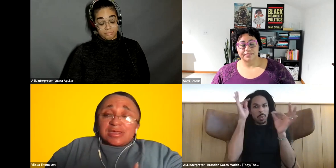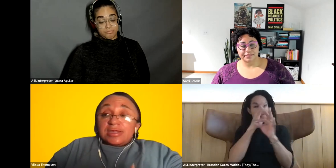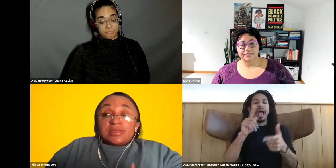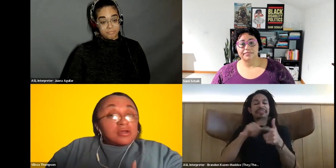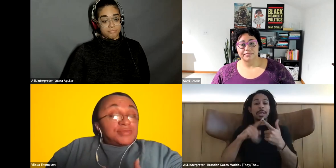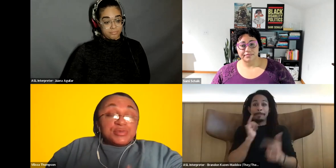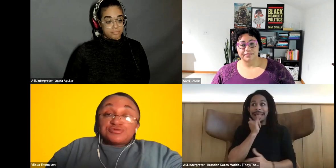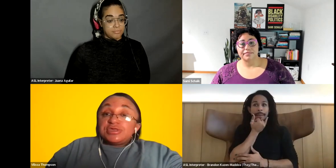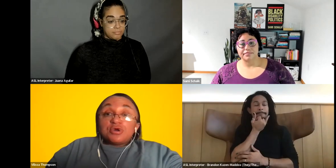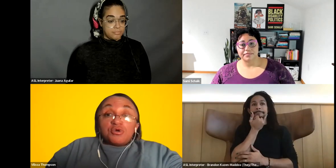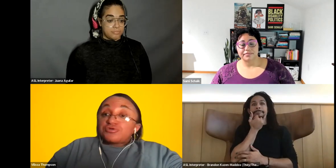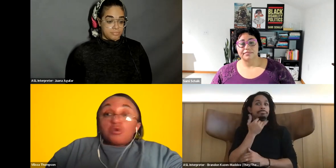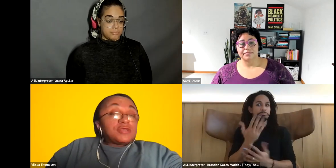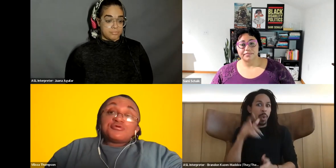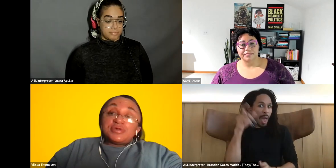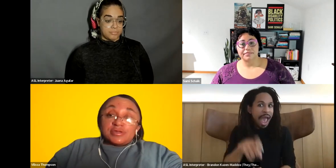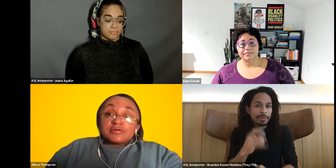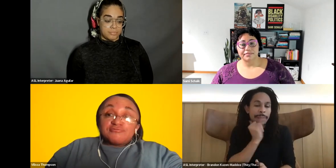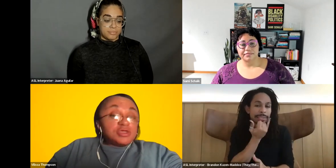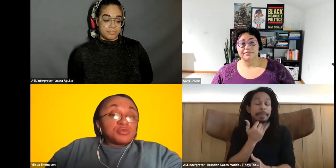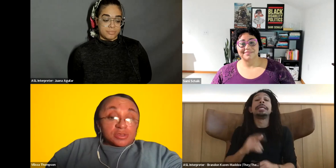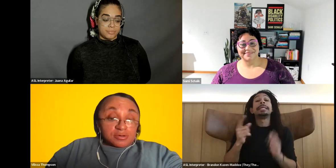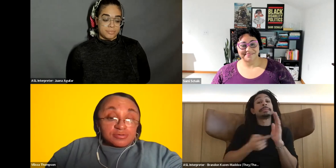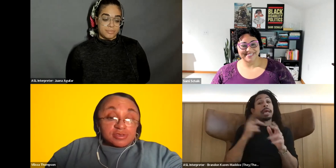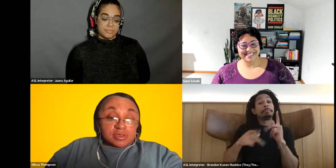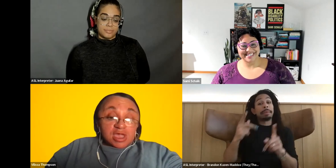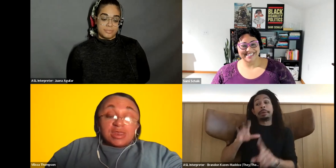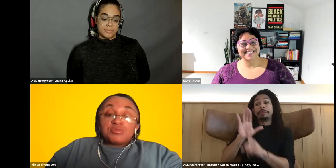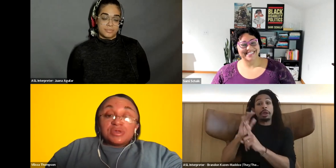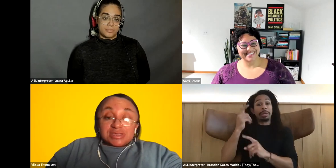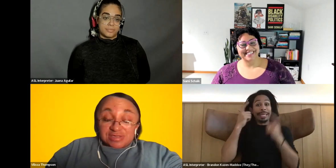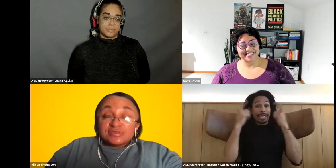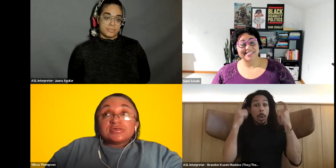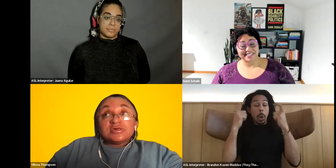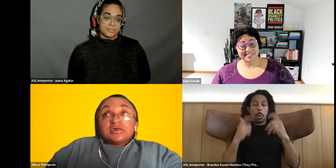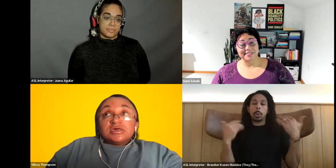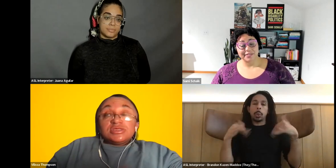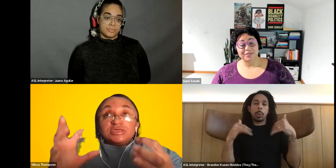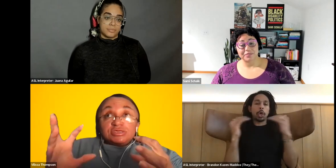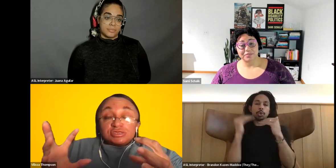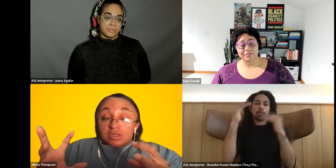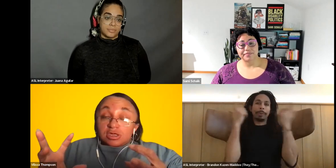Vilissa Thompson: And there are people whose egoes are way too big for either one of those, and that really keeps Vilissa Thompson: these